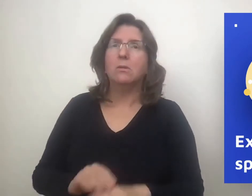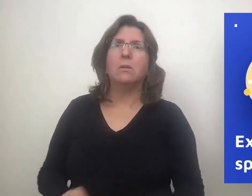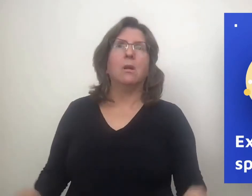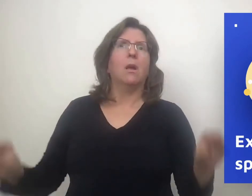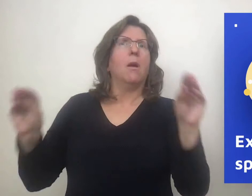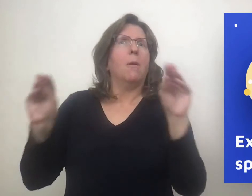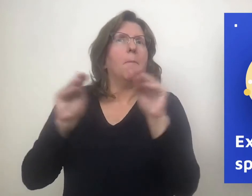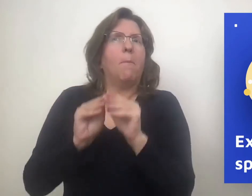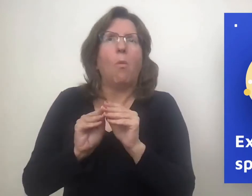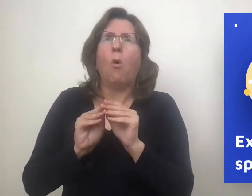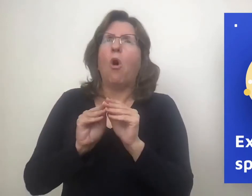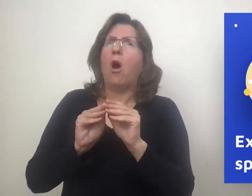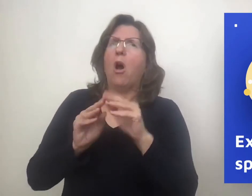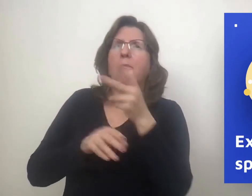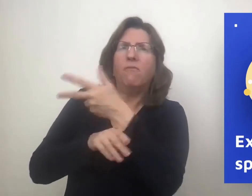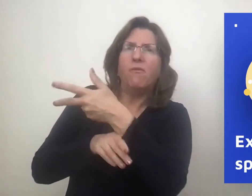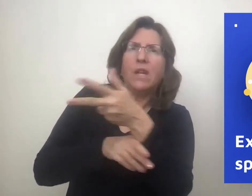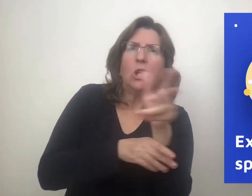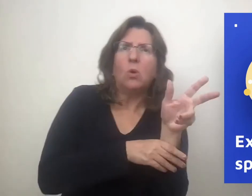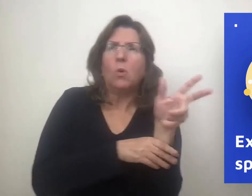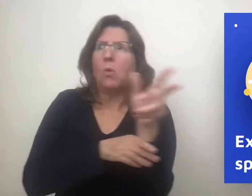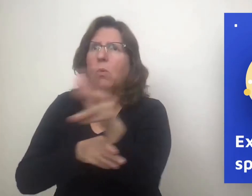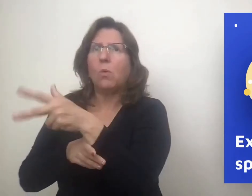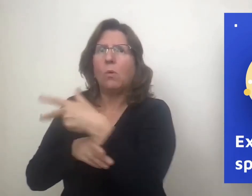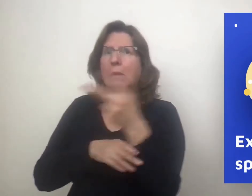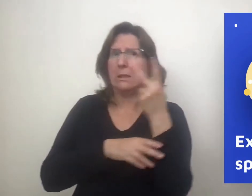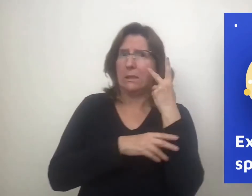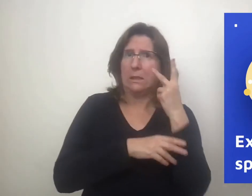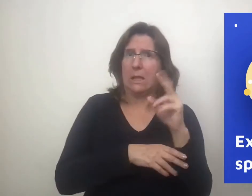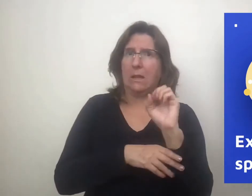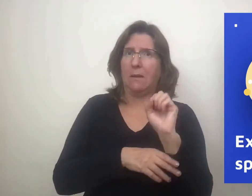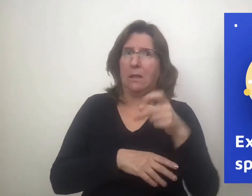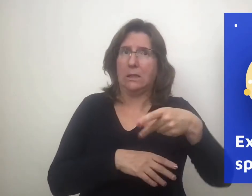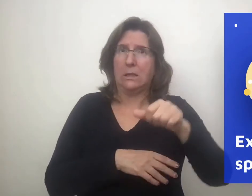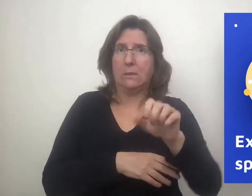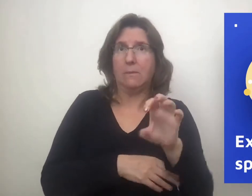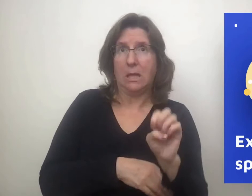images, or video could be added to make the content clearer.